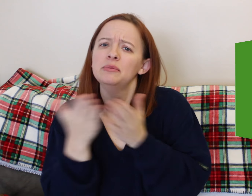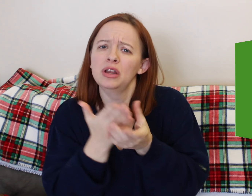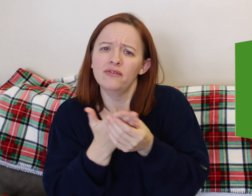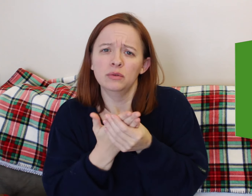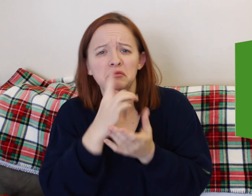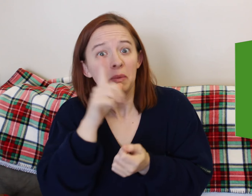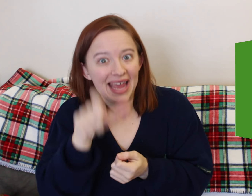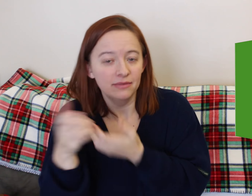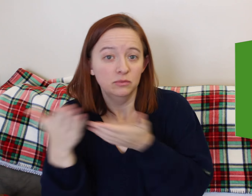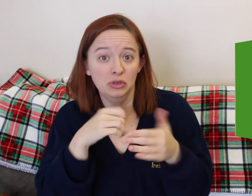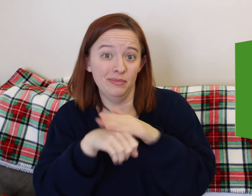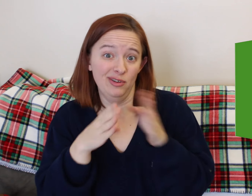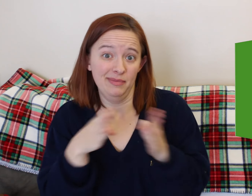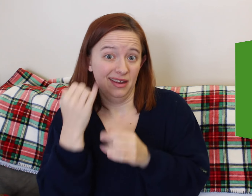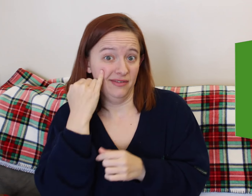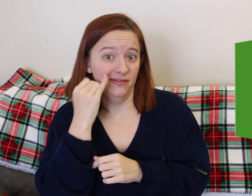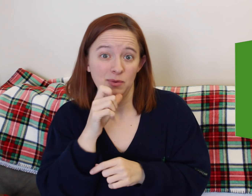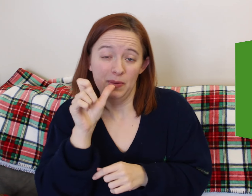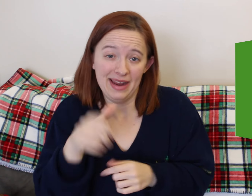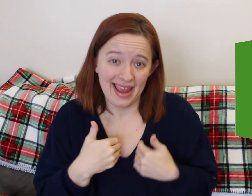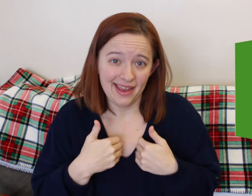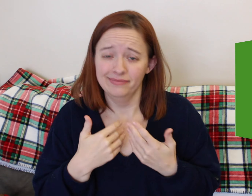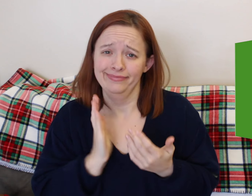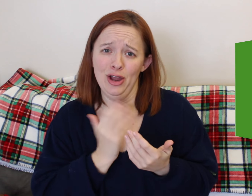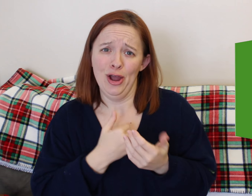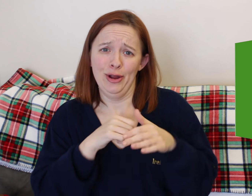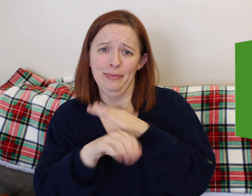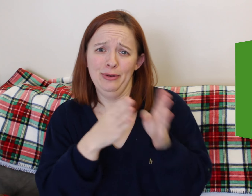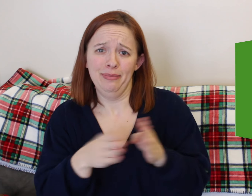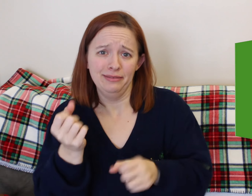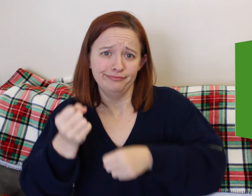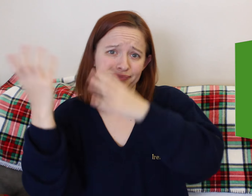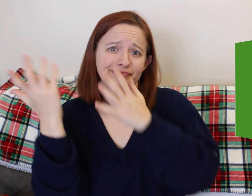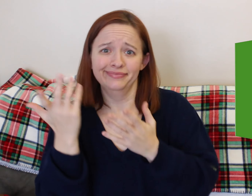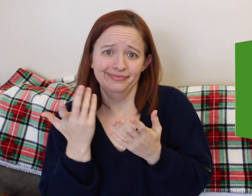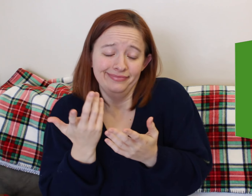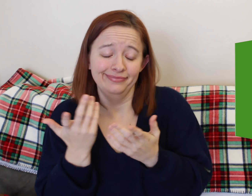If you're induced or not, bring snacks! Also, bring a folder with you.